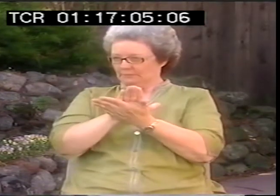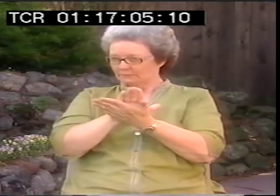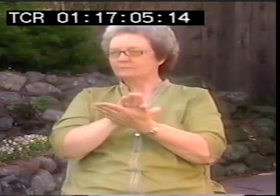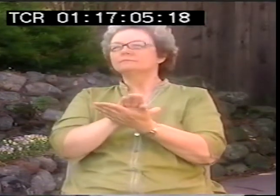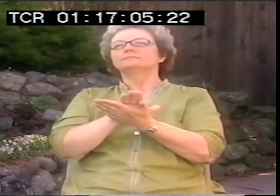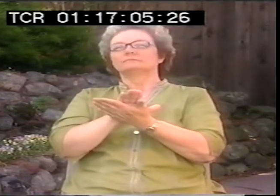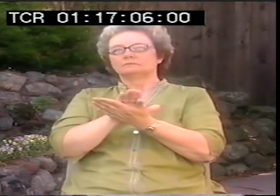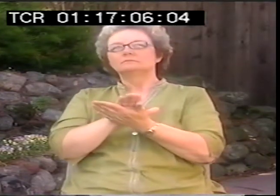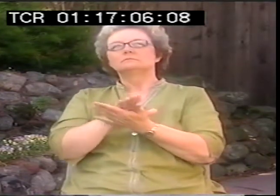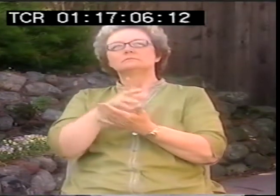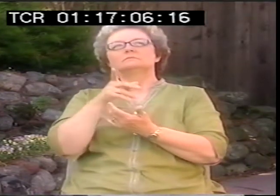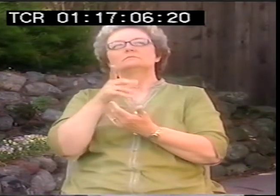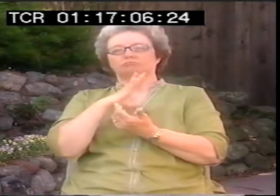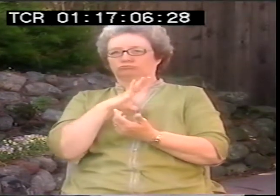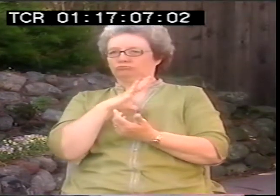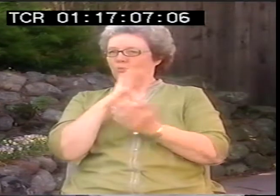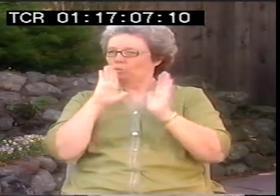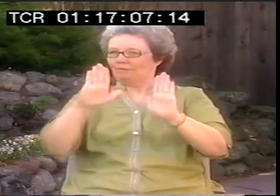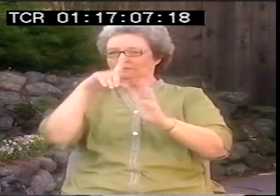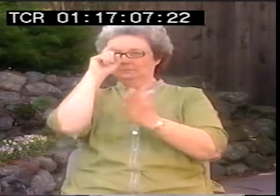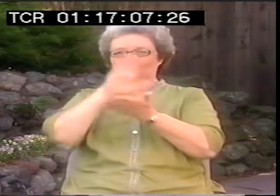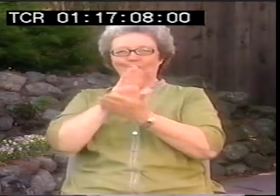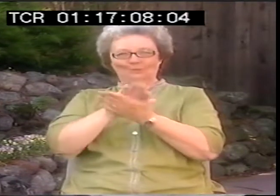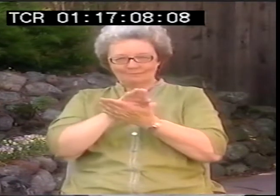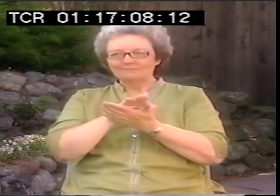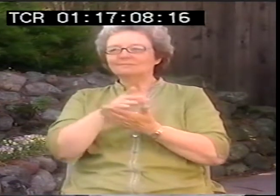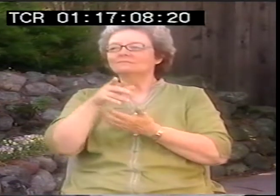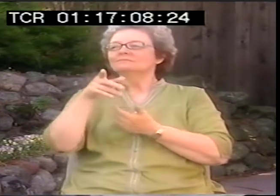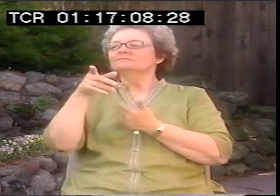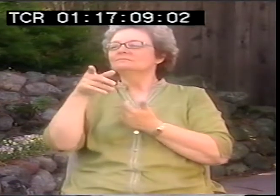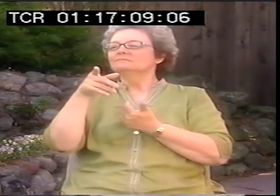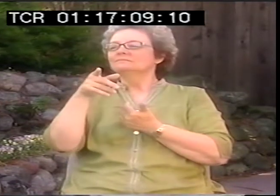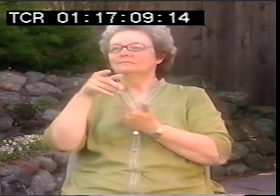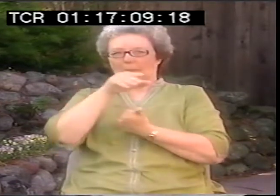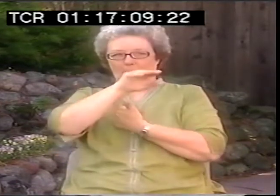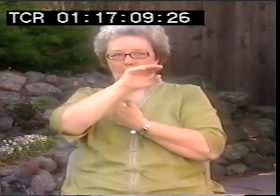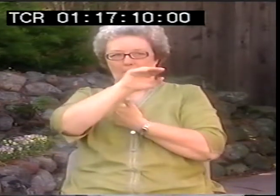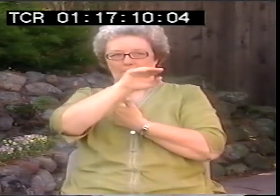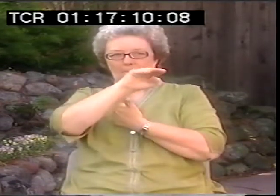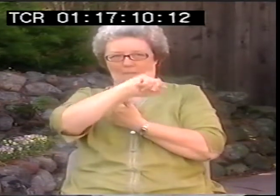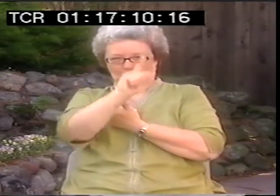Malls, now let's see, I think it was summer school.